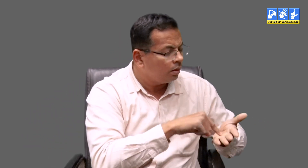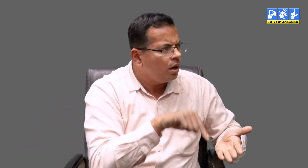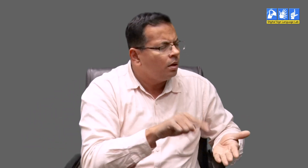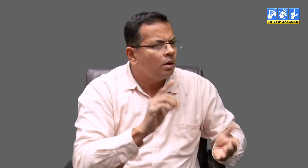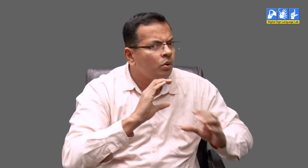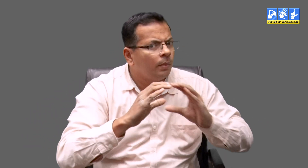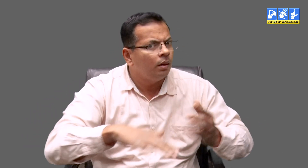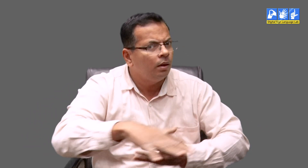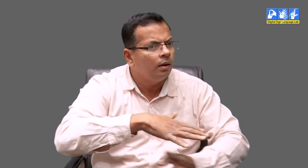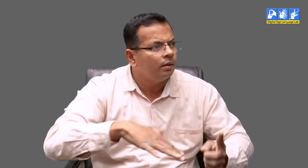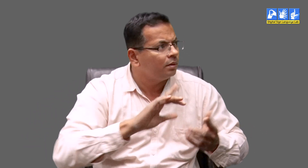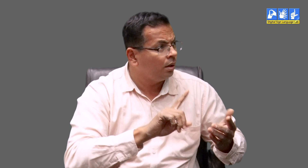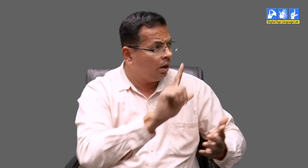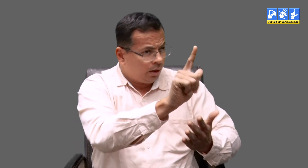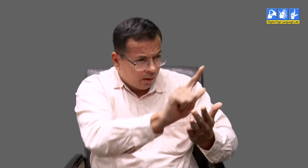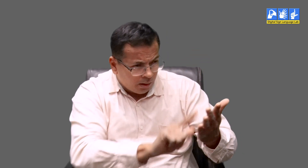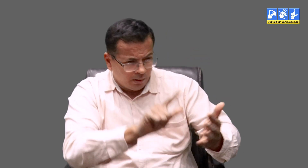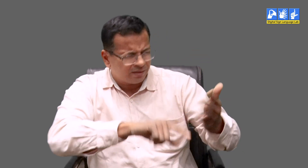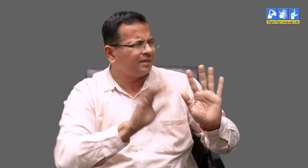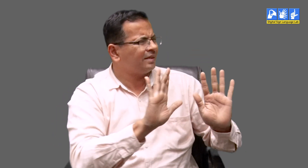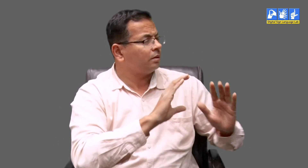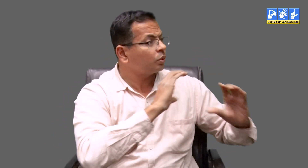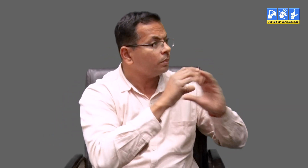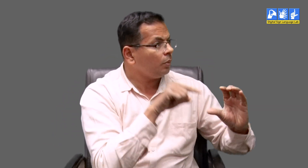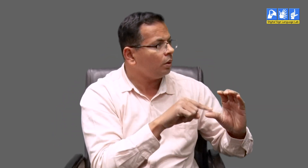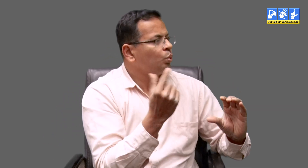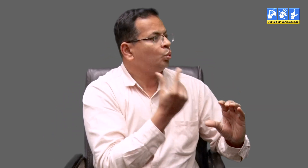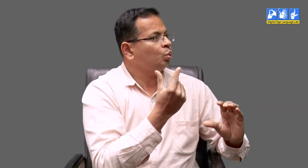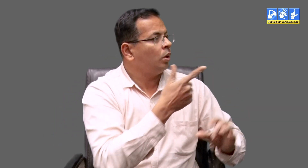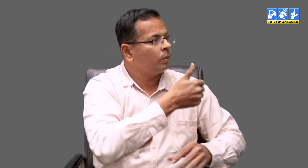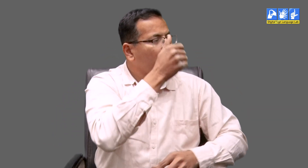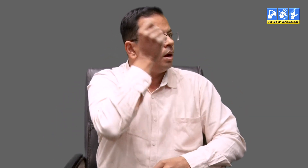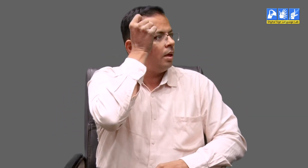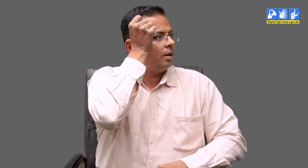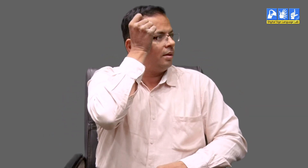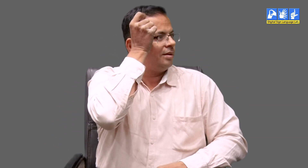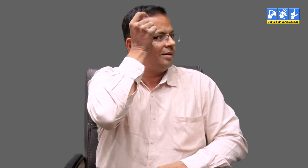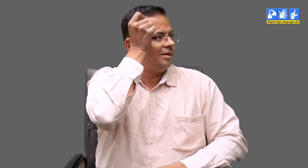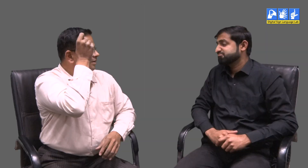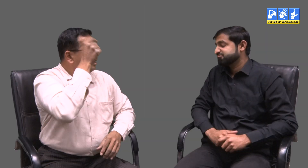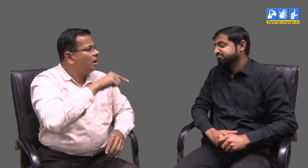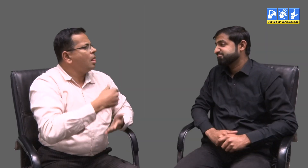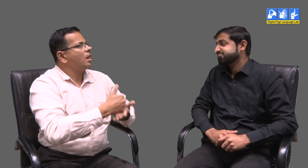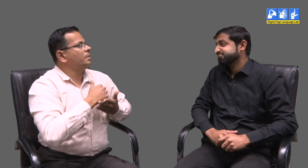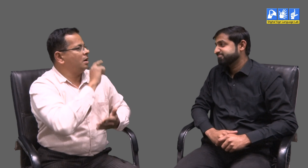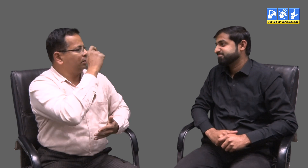communication with the hearing world. I am not saying that the deaf need to be skilled in writing long texts. But they should be capable of having generic communication in writing,